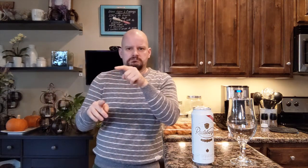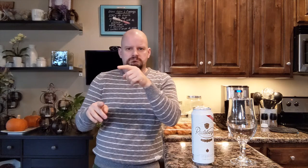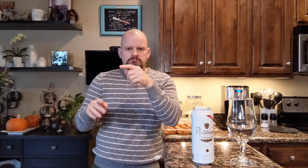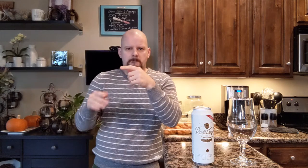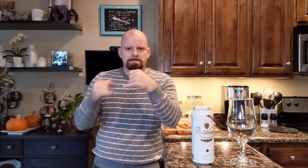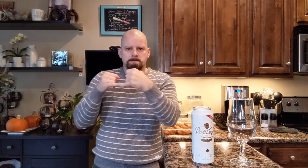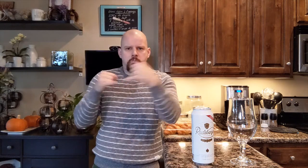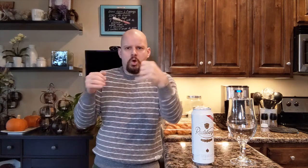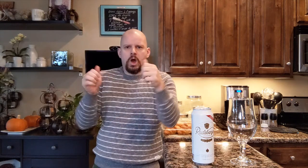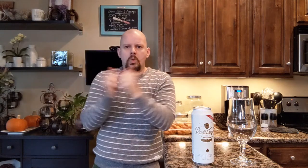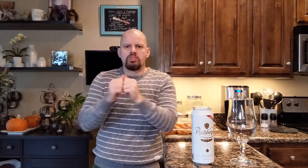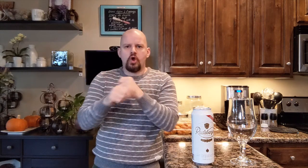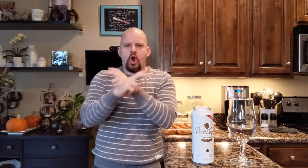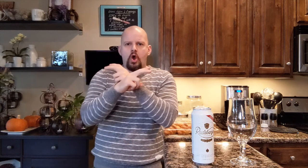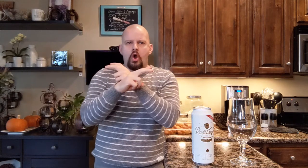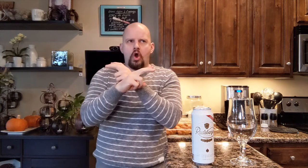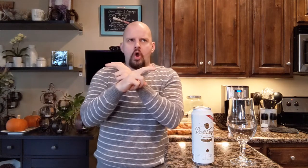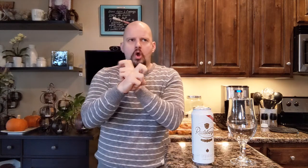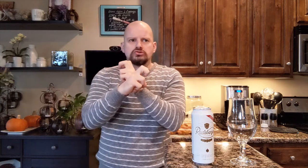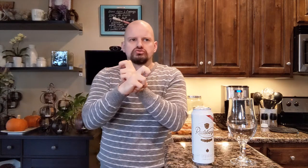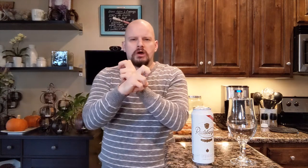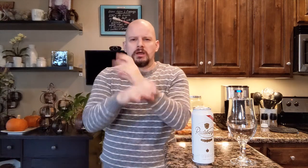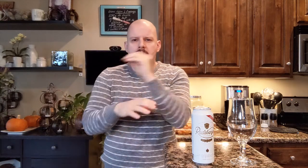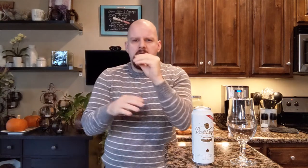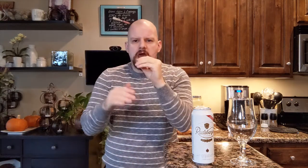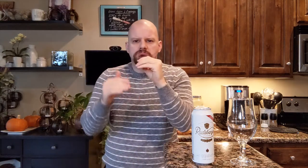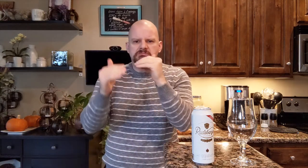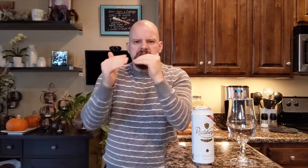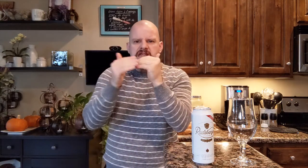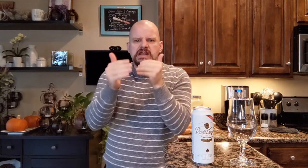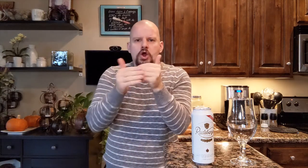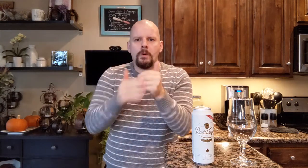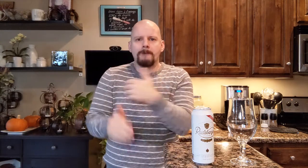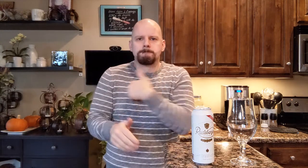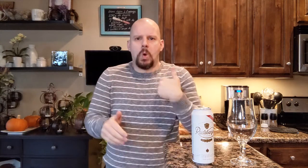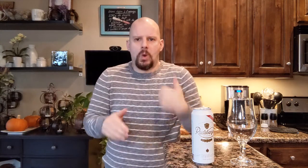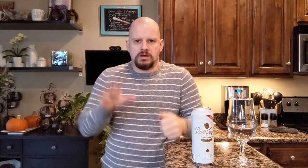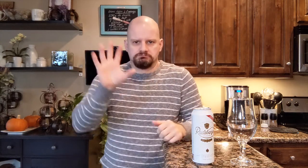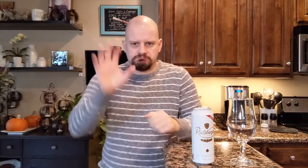The city borders with Austria and near Poland.